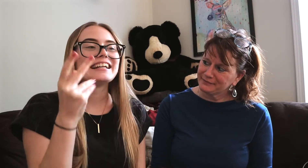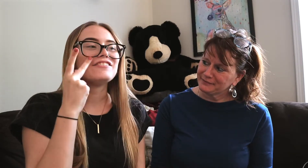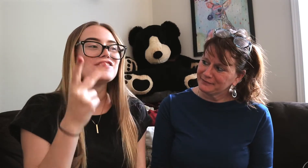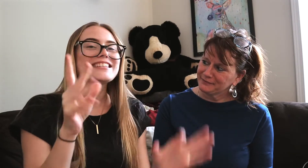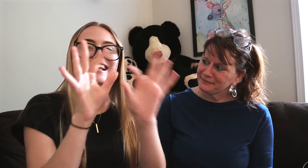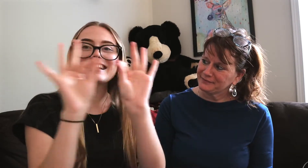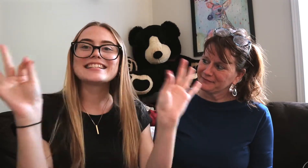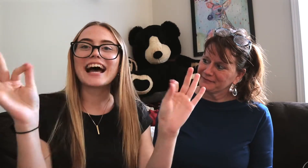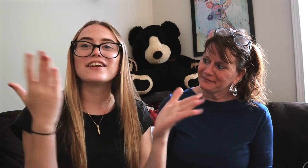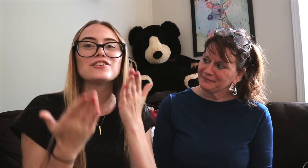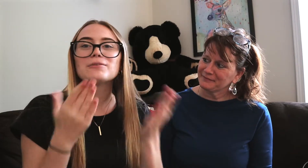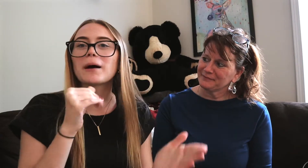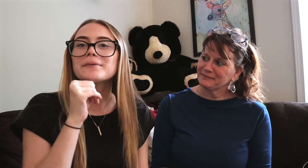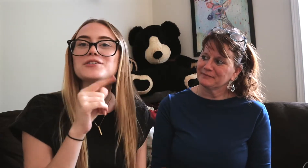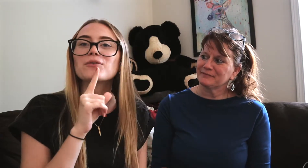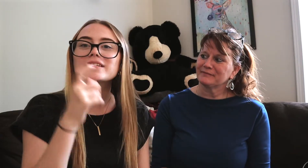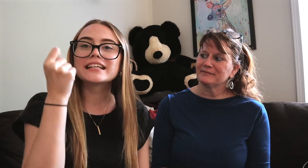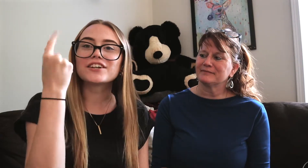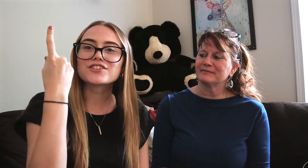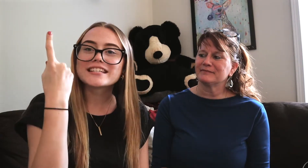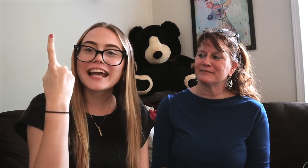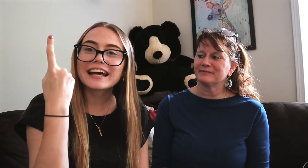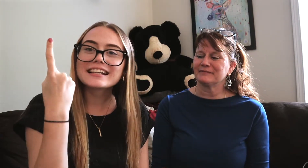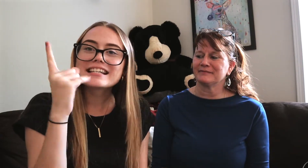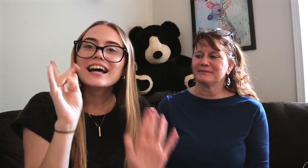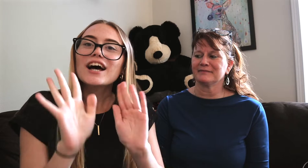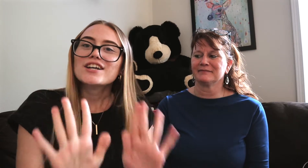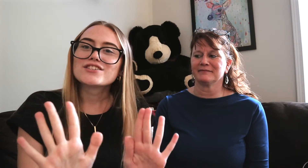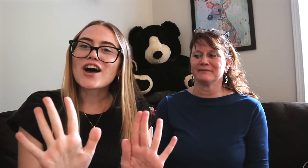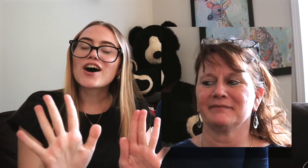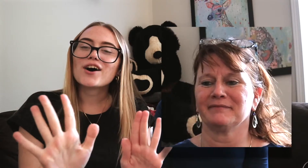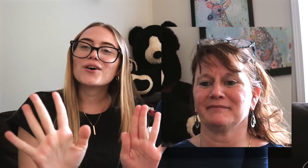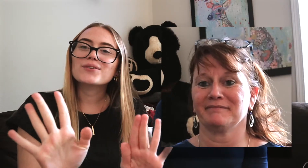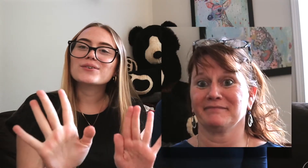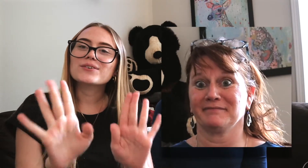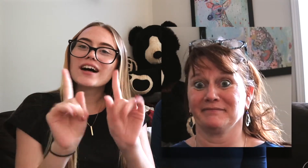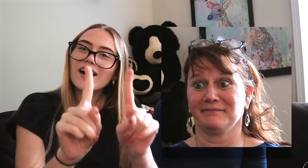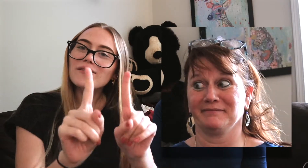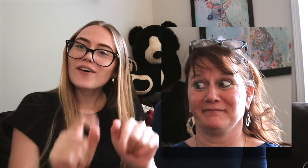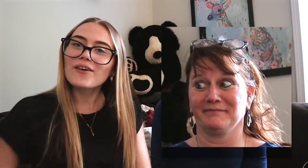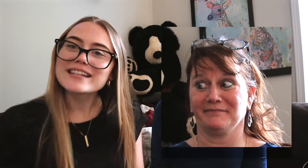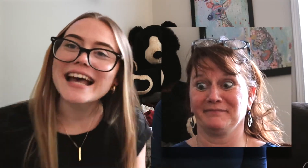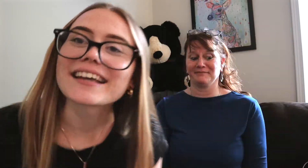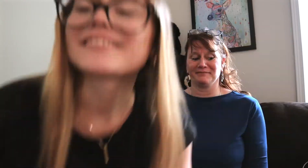if you've seen the title you probably don't really understand ....so... one sec! *radio static sfx*